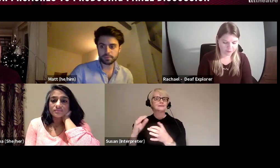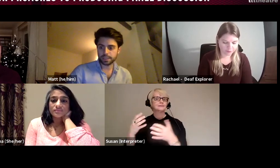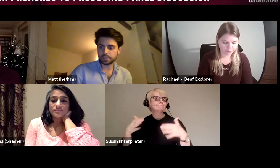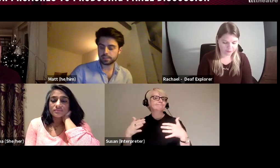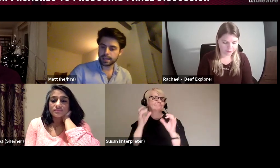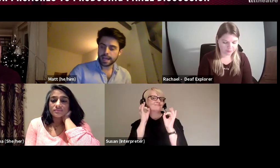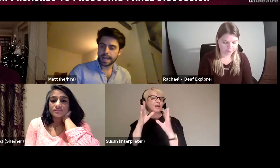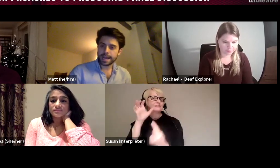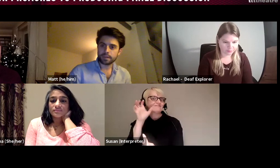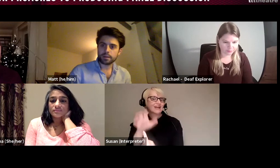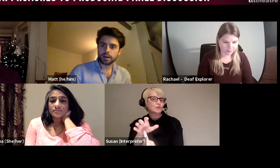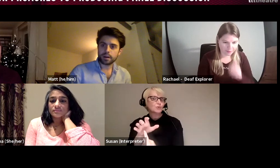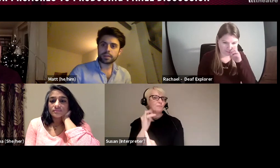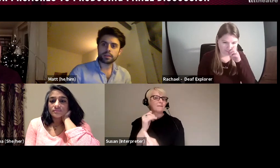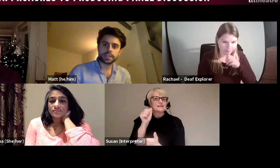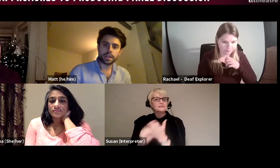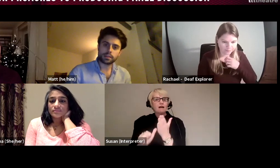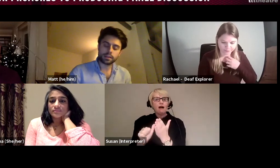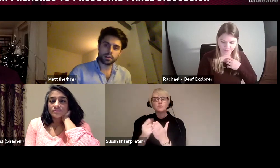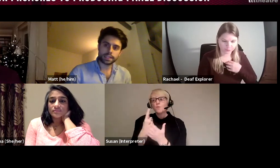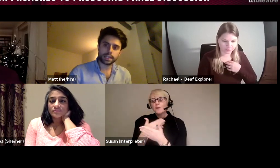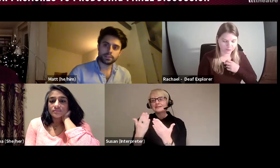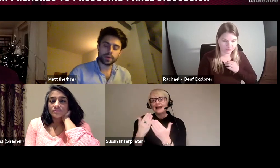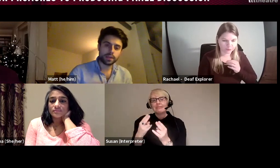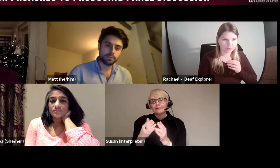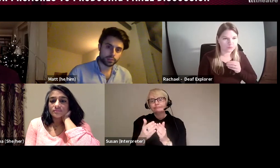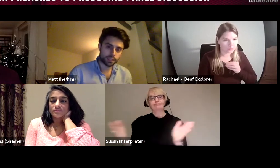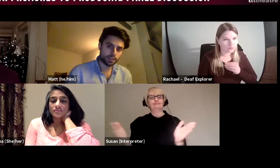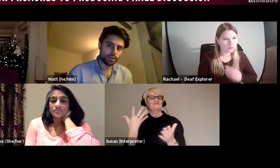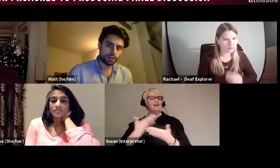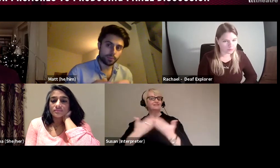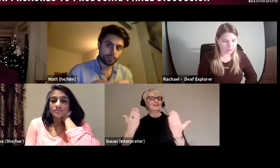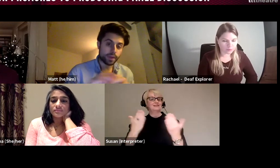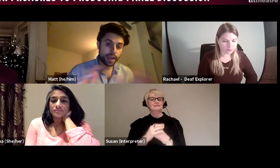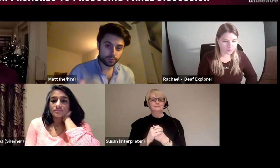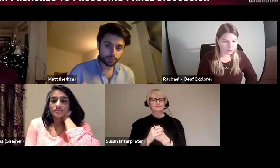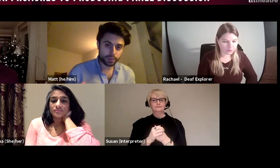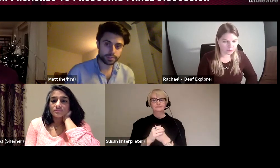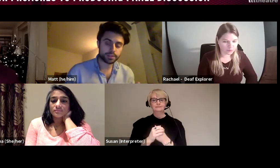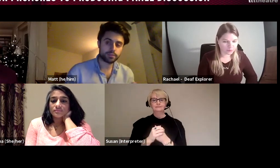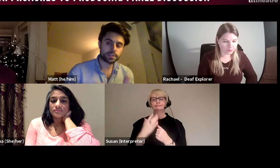a week position. I think I would say the thing I said to anybody applying for any role in Theatre